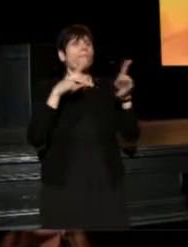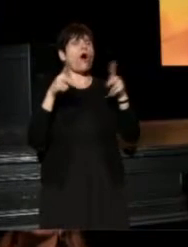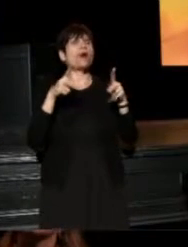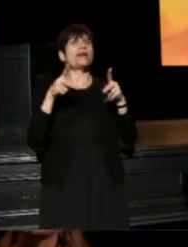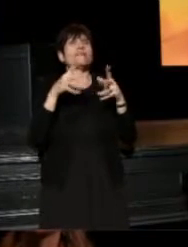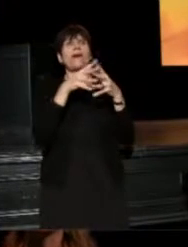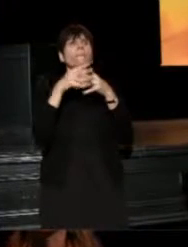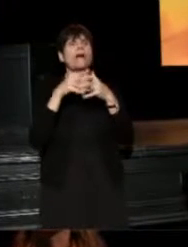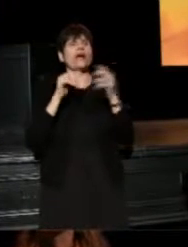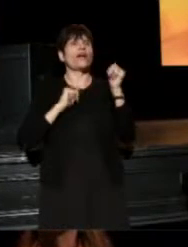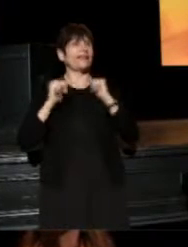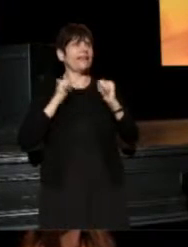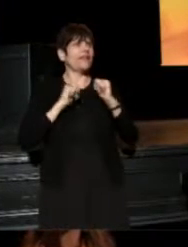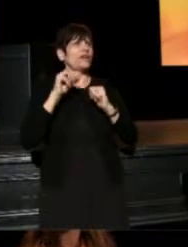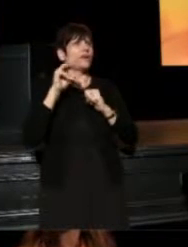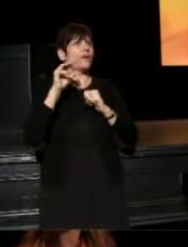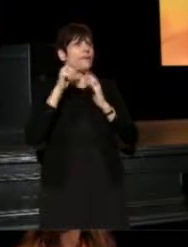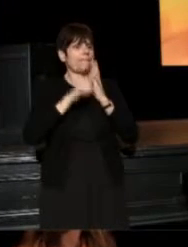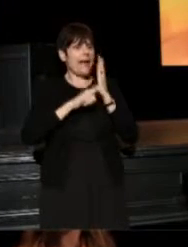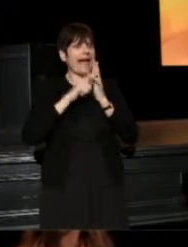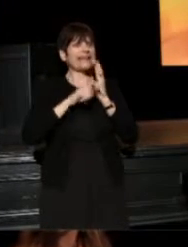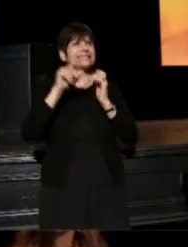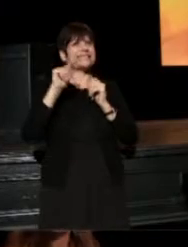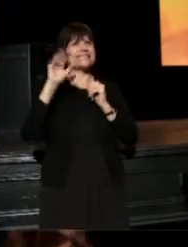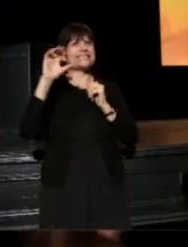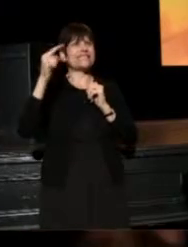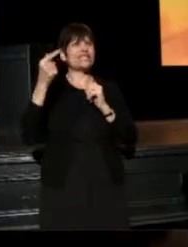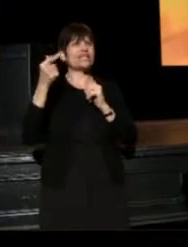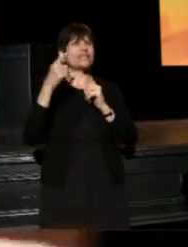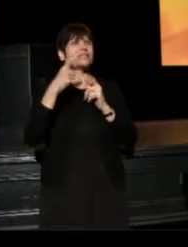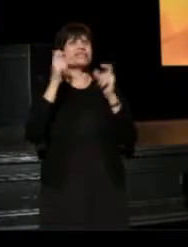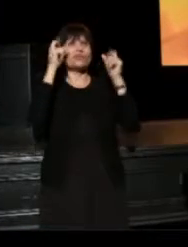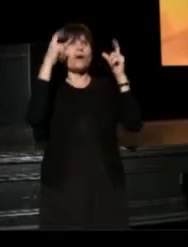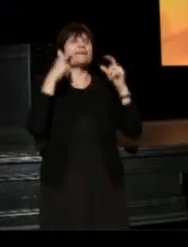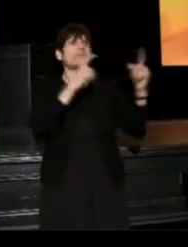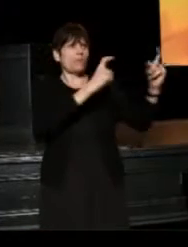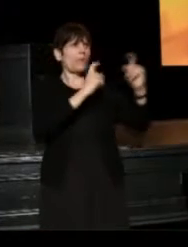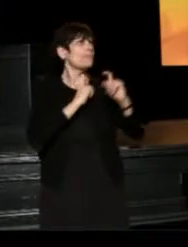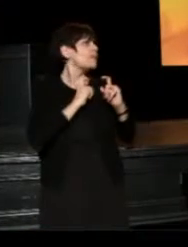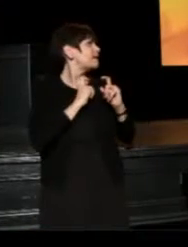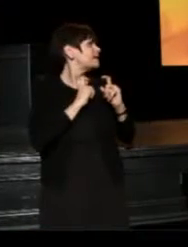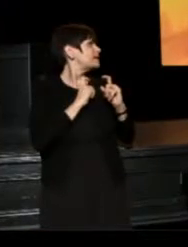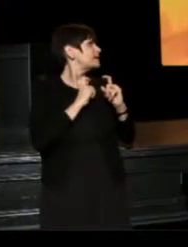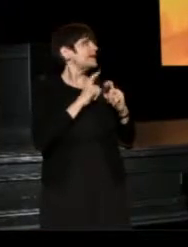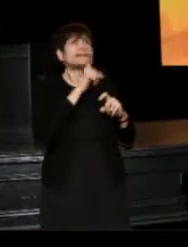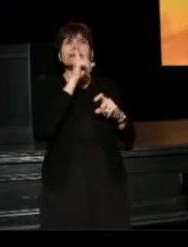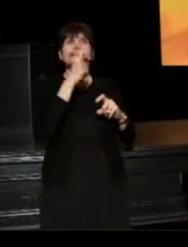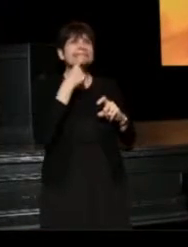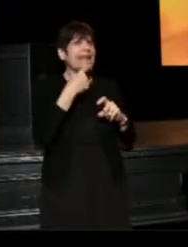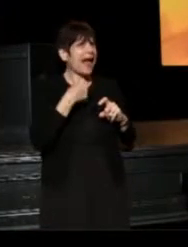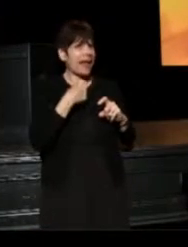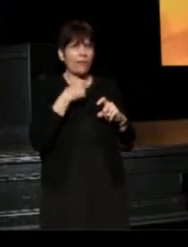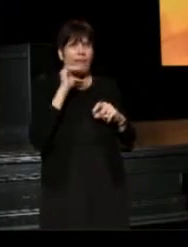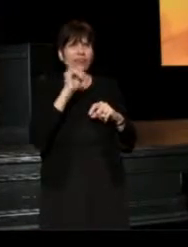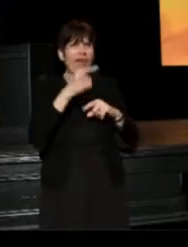the TCG staff surprised me with a present, and they didn't tell me what it was until the event itself,